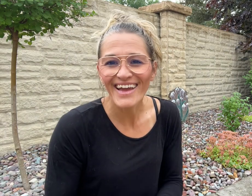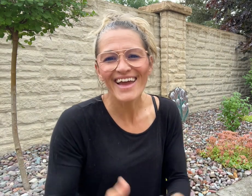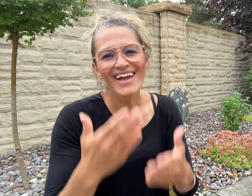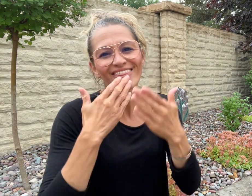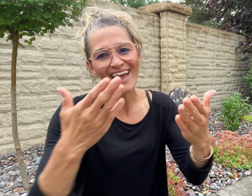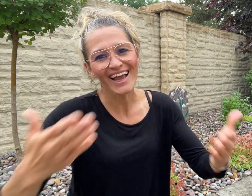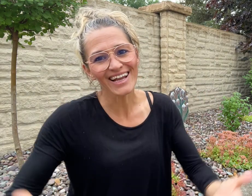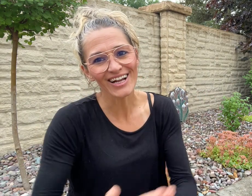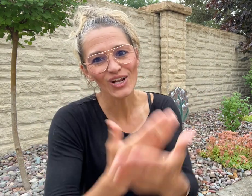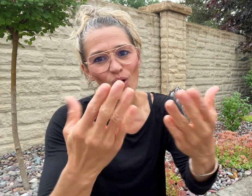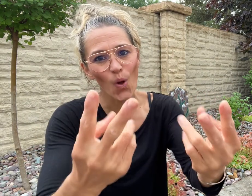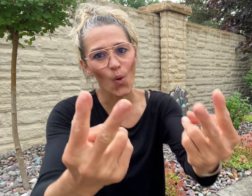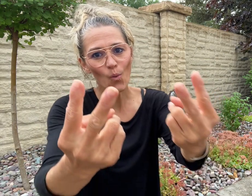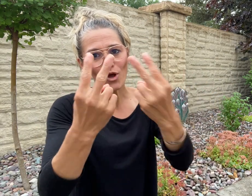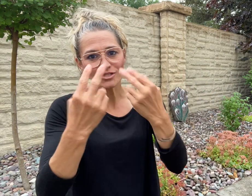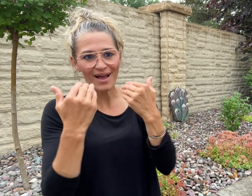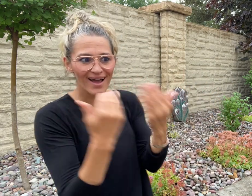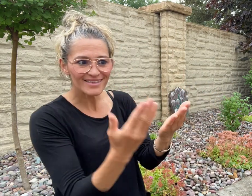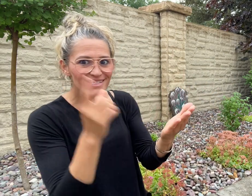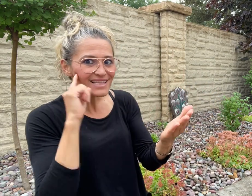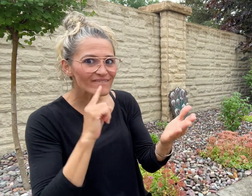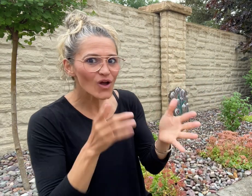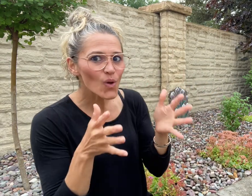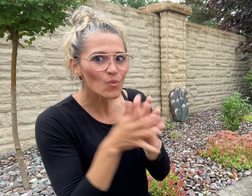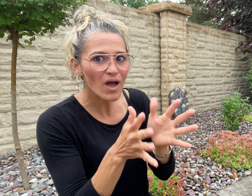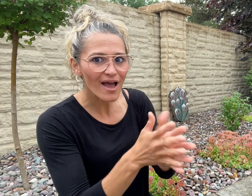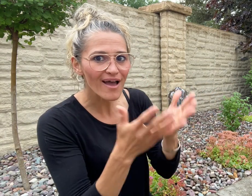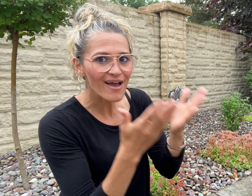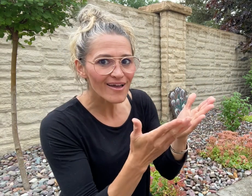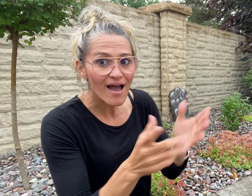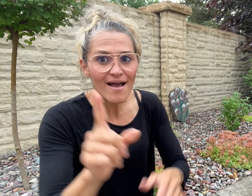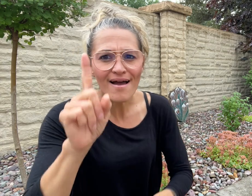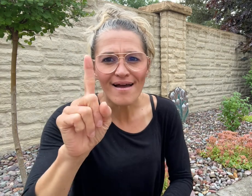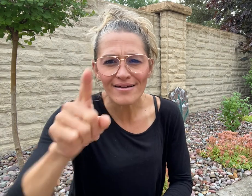Thank you for watching DeafWire!